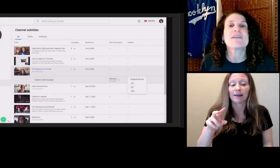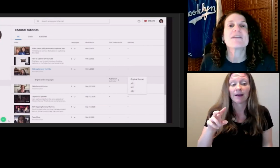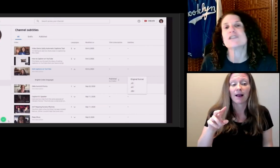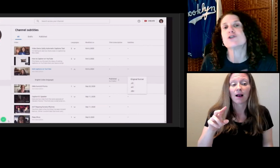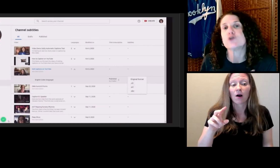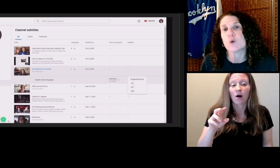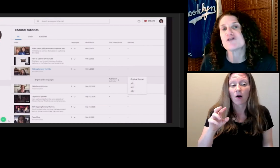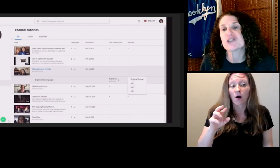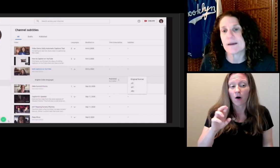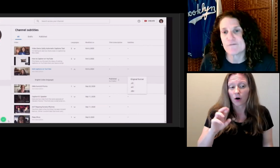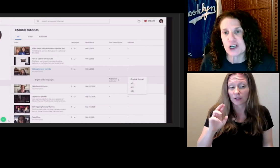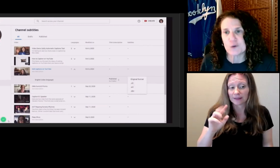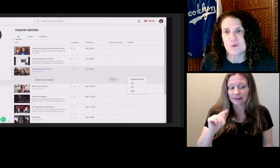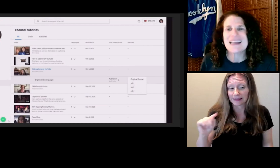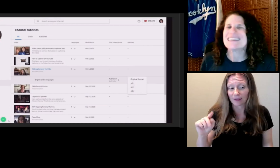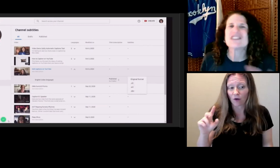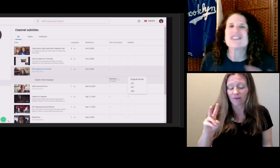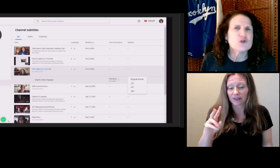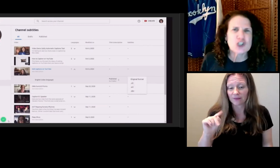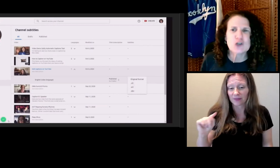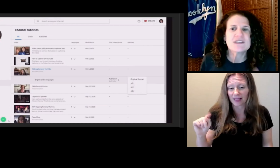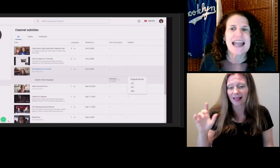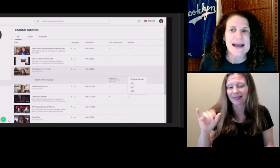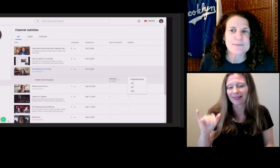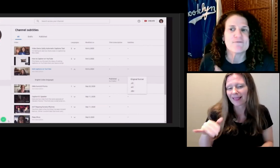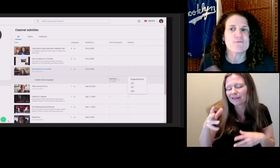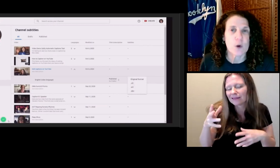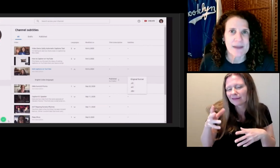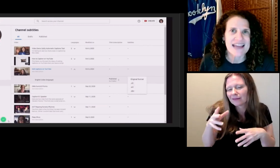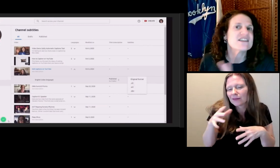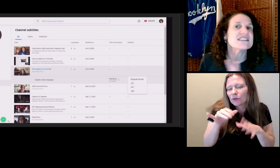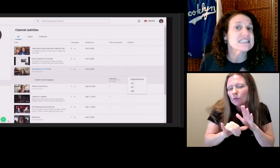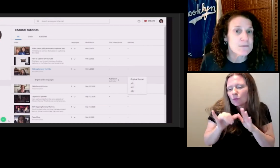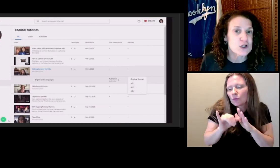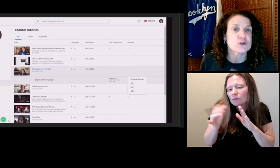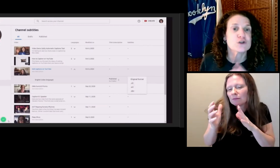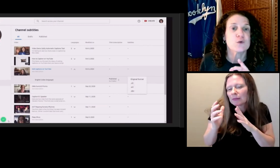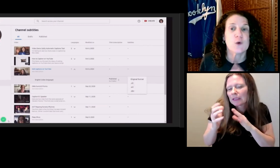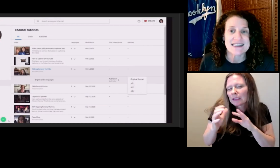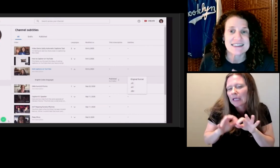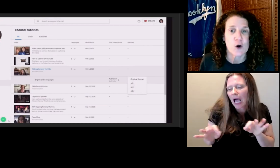SBV is short for SuBView. It's a caption format that's similar to SRT.